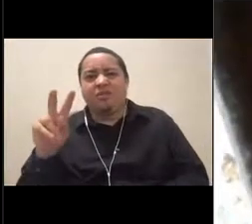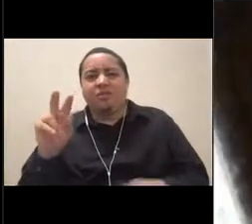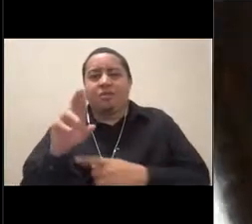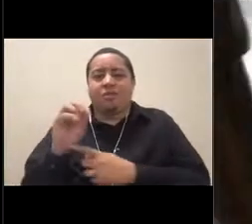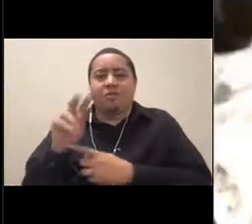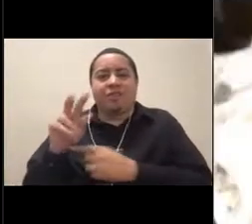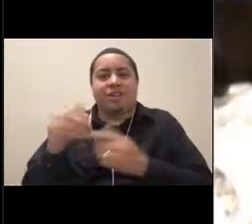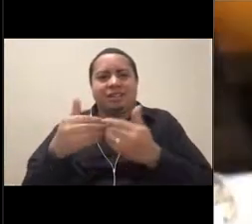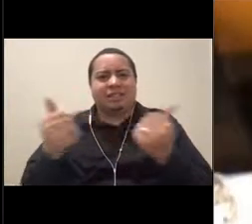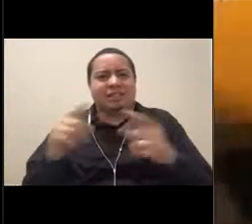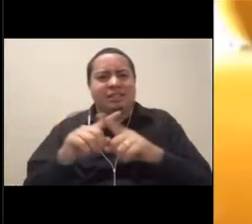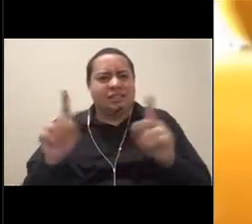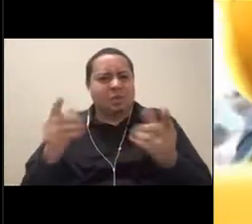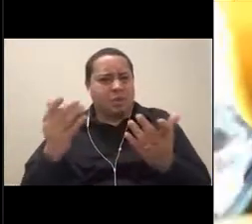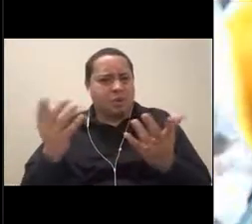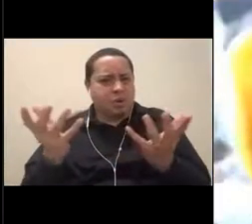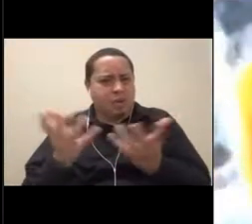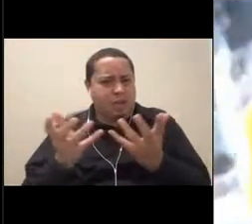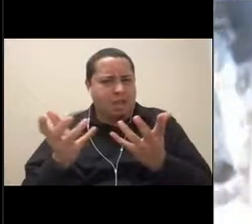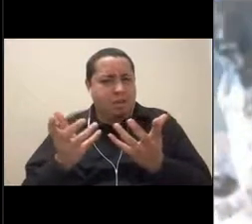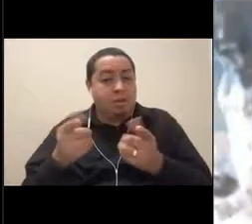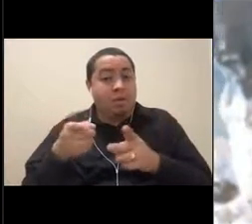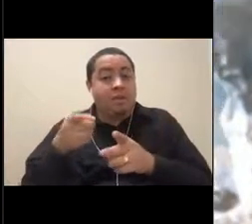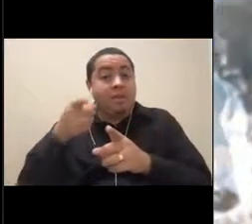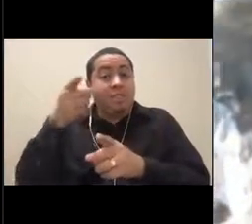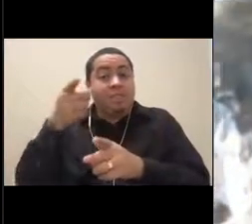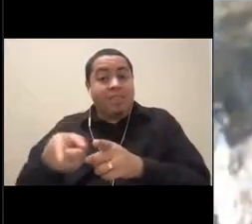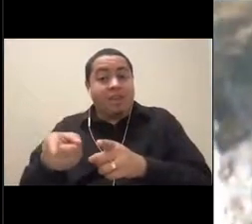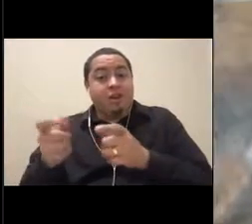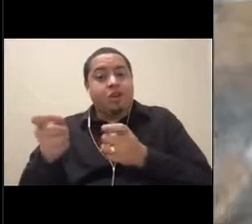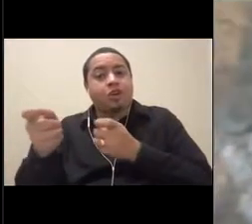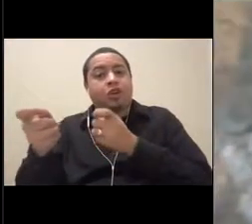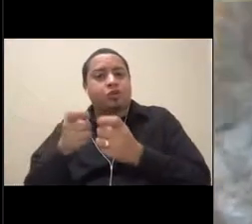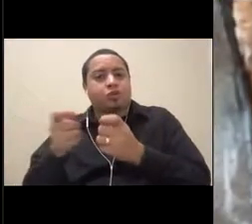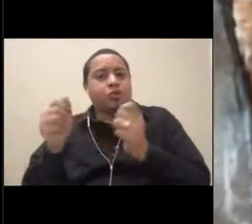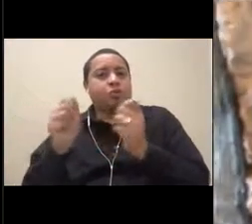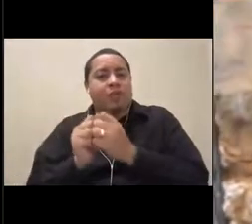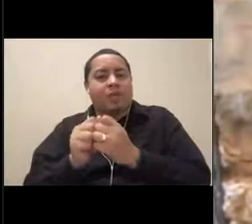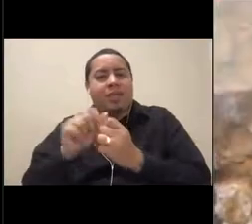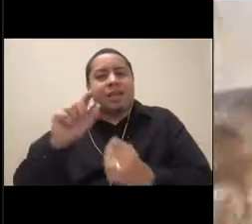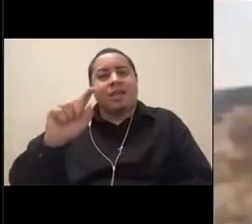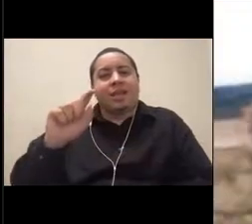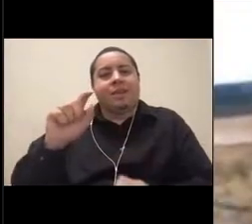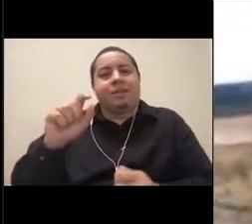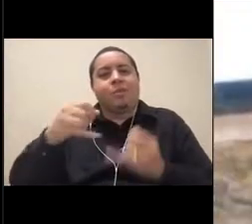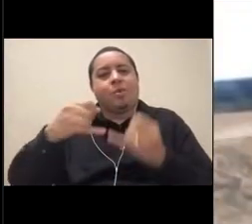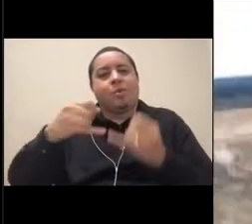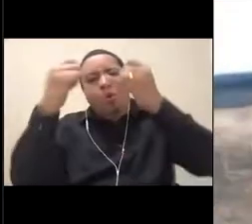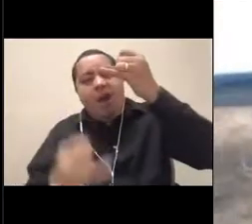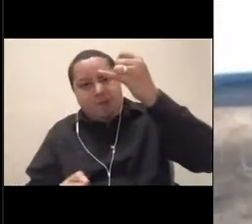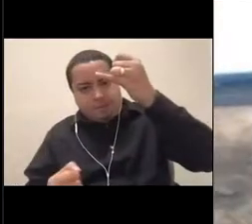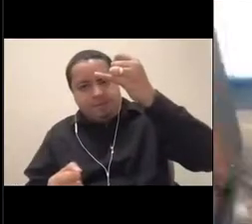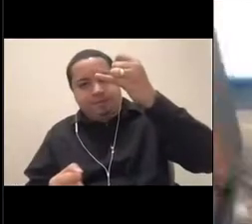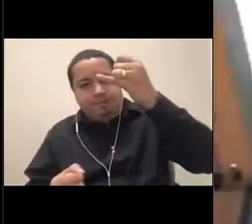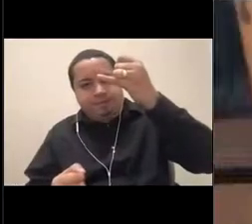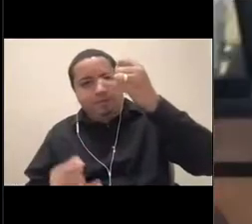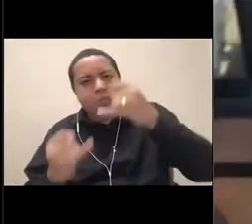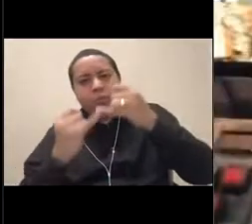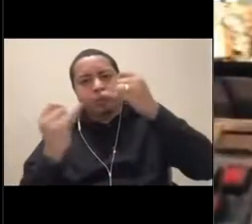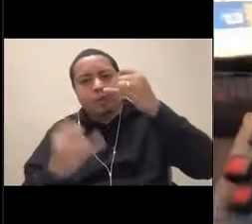have to be controlled with a tether. And we can see that here is that sort of yellow cord. And we currently can't use wifi or Bluetooth